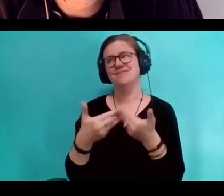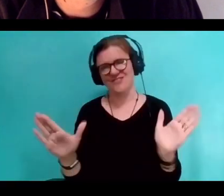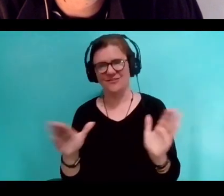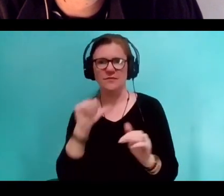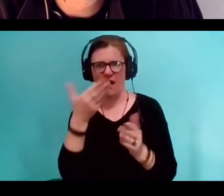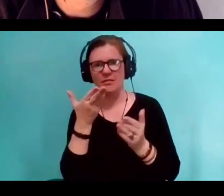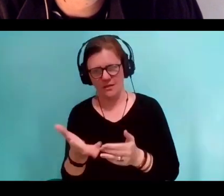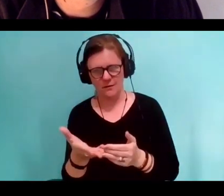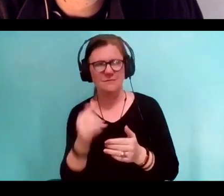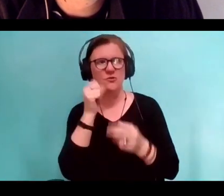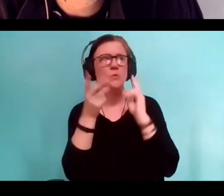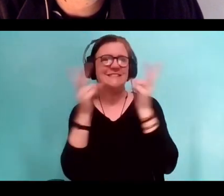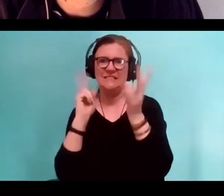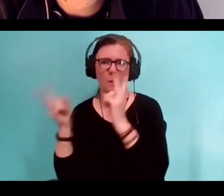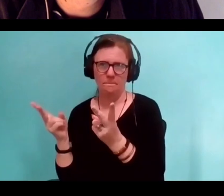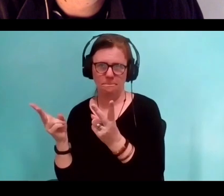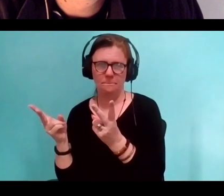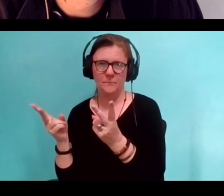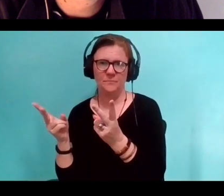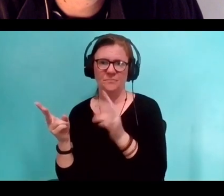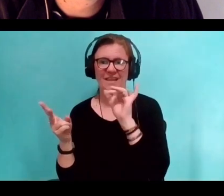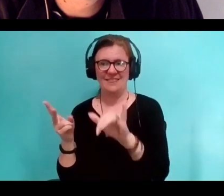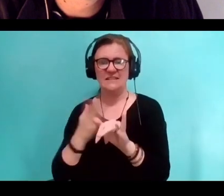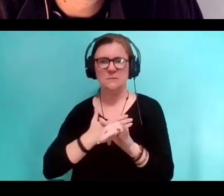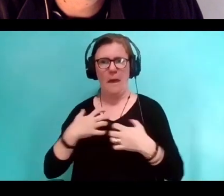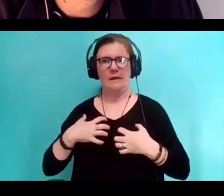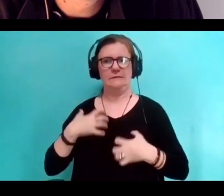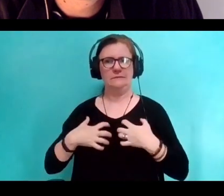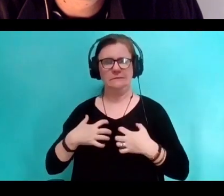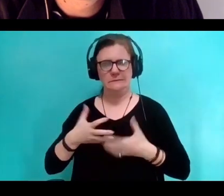And that's my grapple is to figure out how to bring them in,